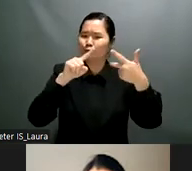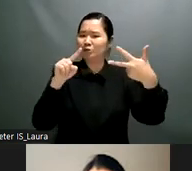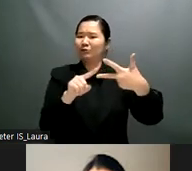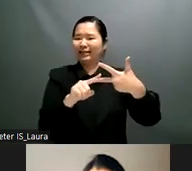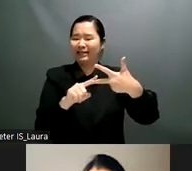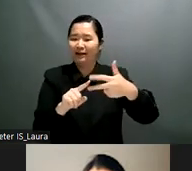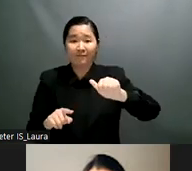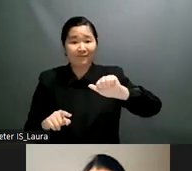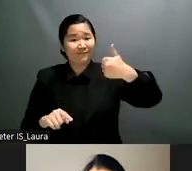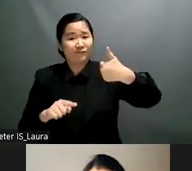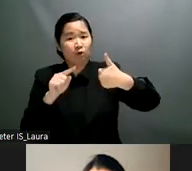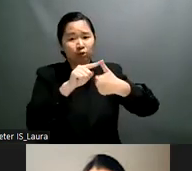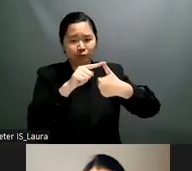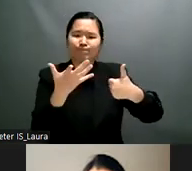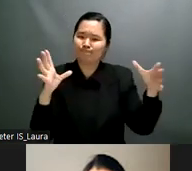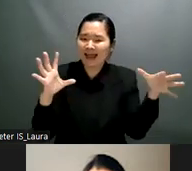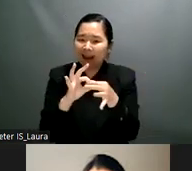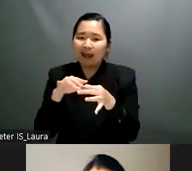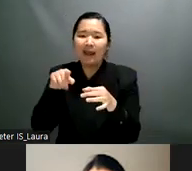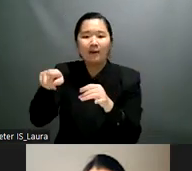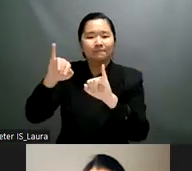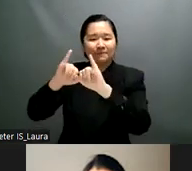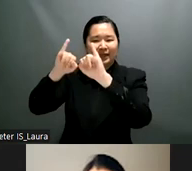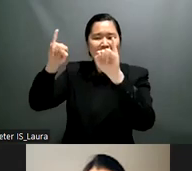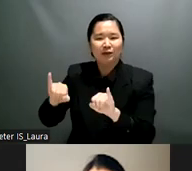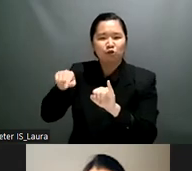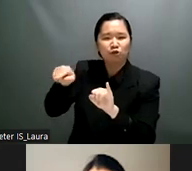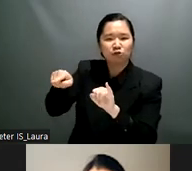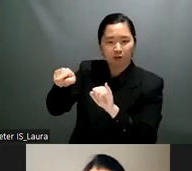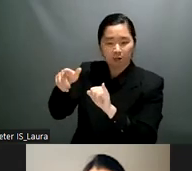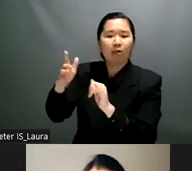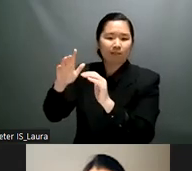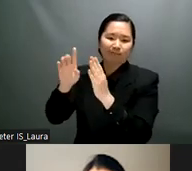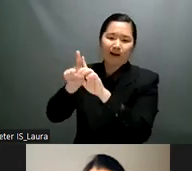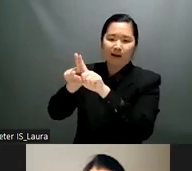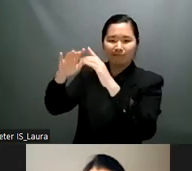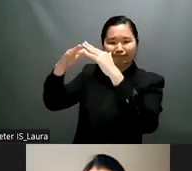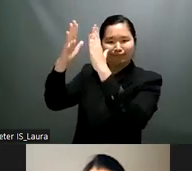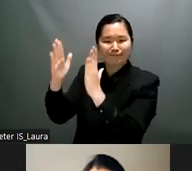and lastly we've had the session around intersectionality and section productive health